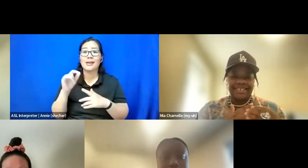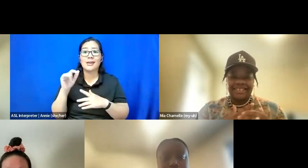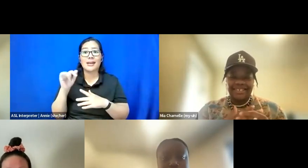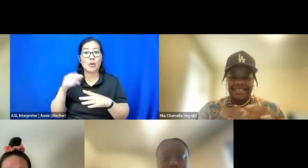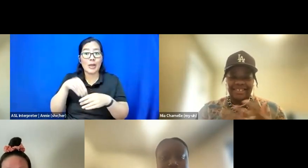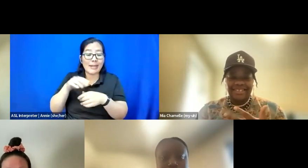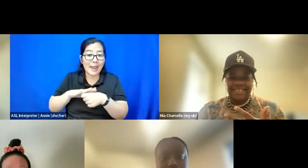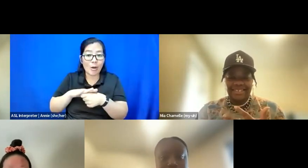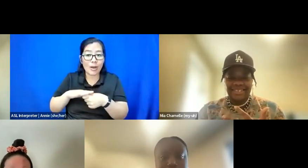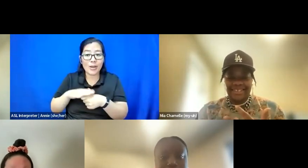OK, bye. LOL.